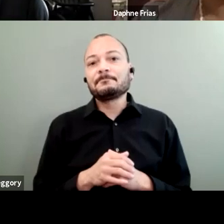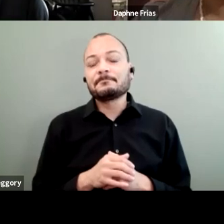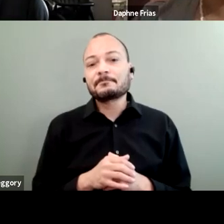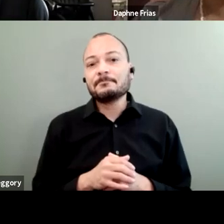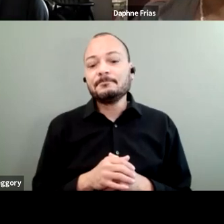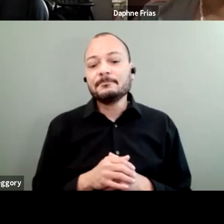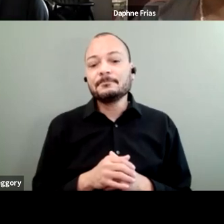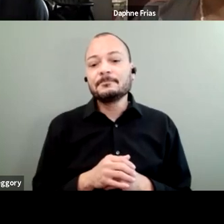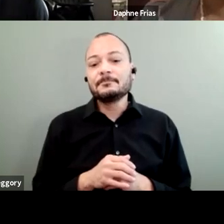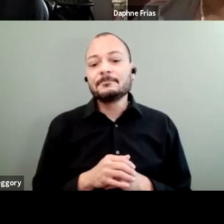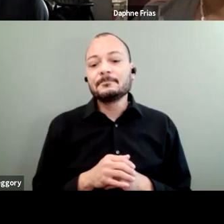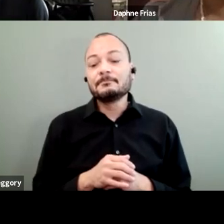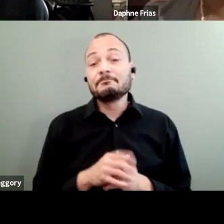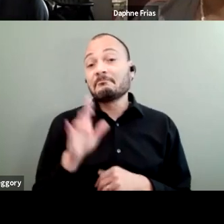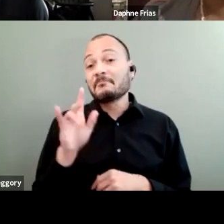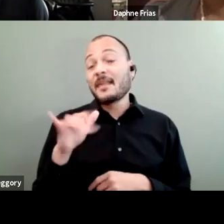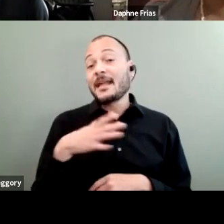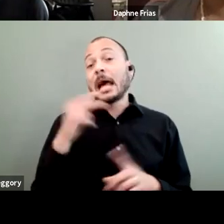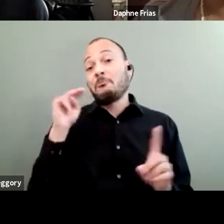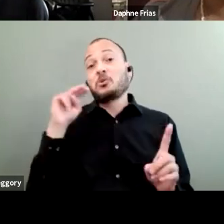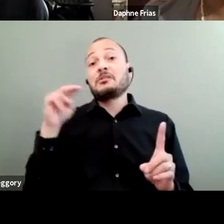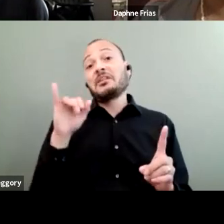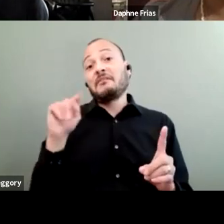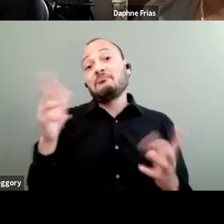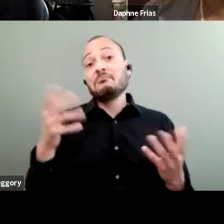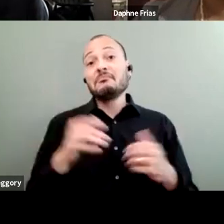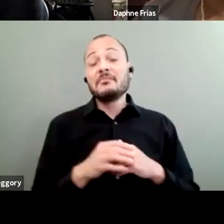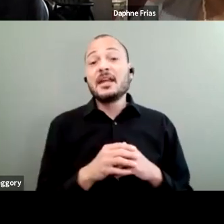That's how I perceive it. And yes, of course,